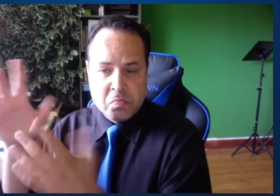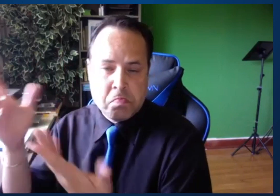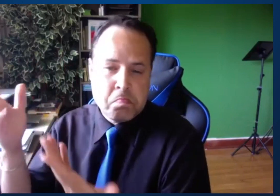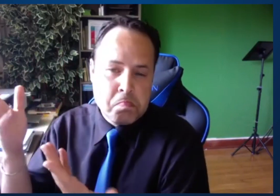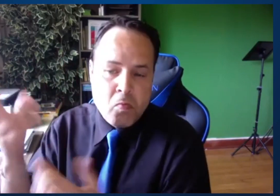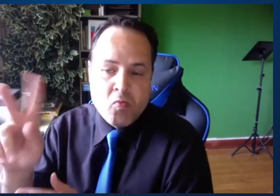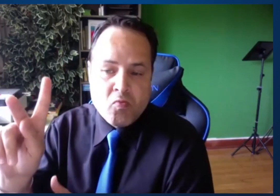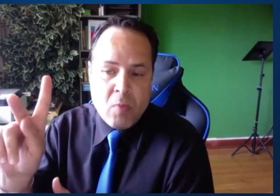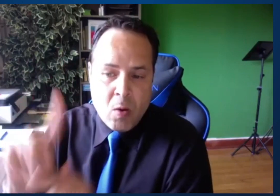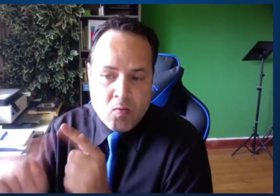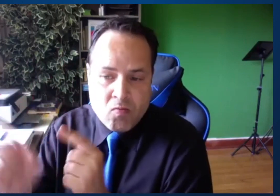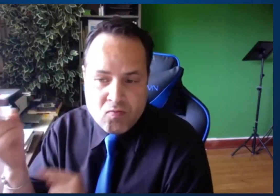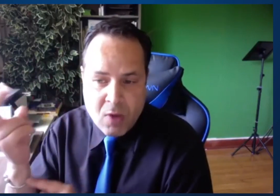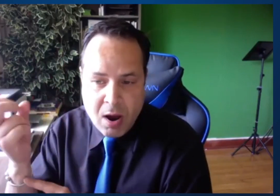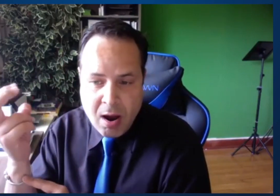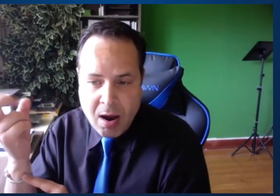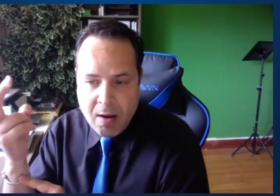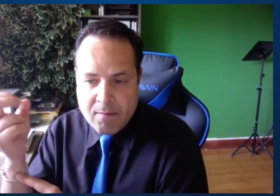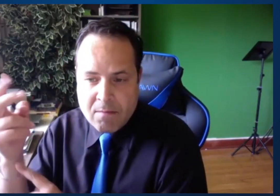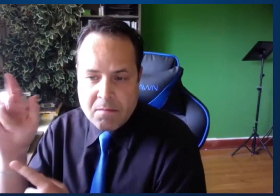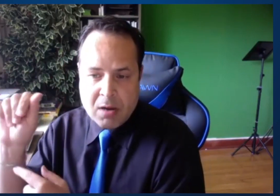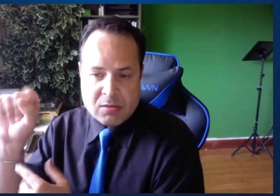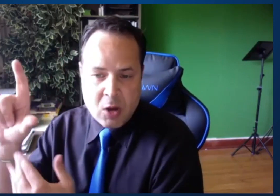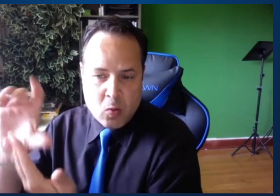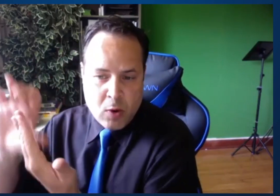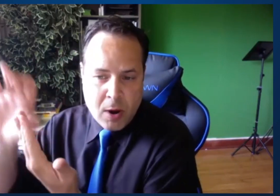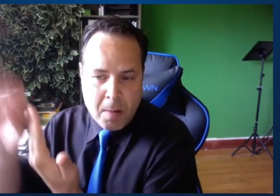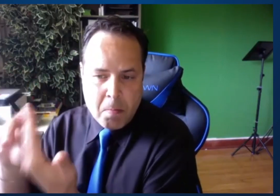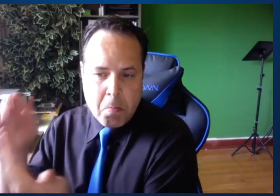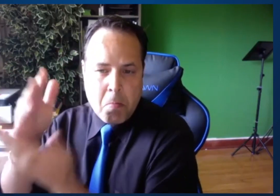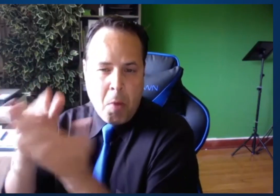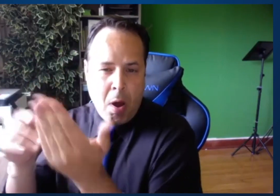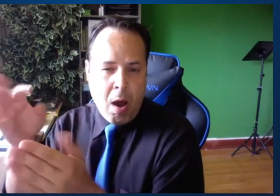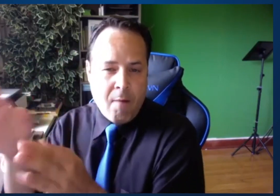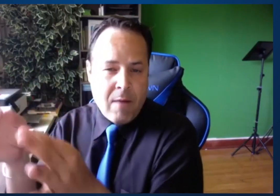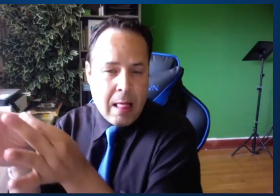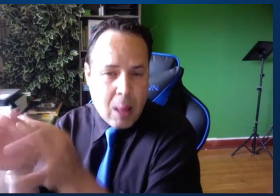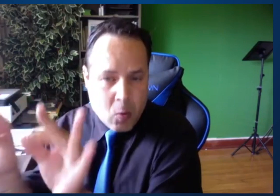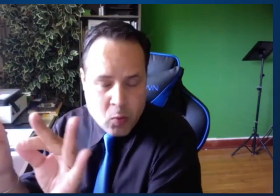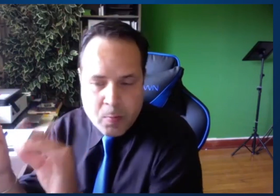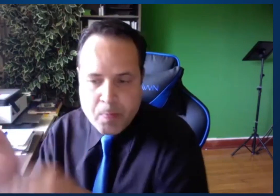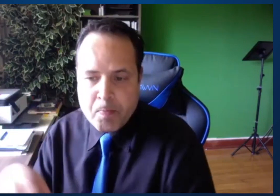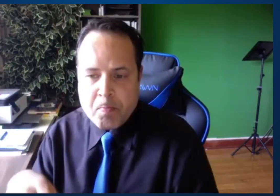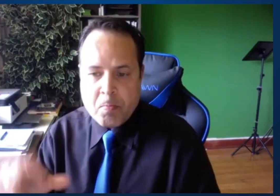with ASL education from the K to twelve environment in the curriculum.